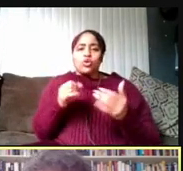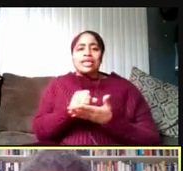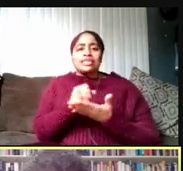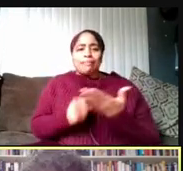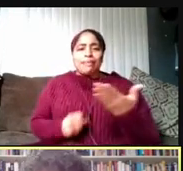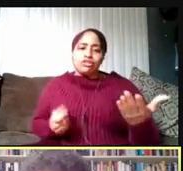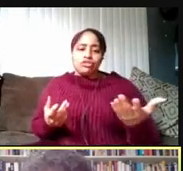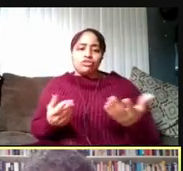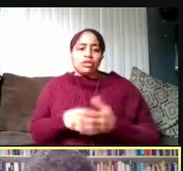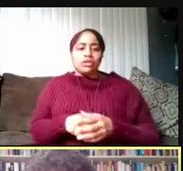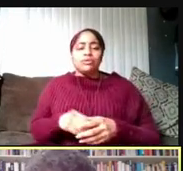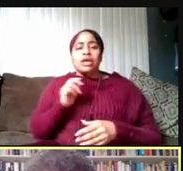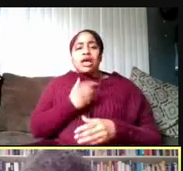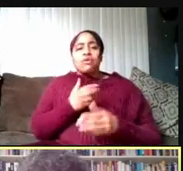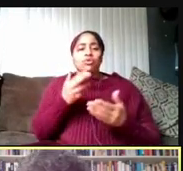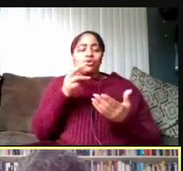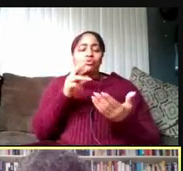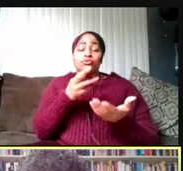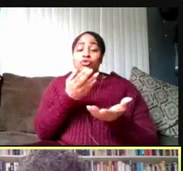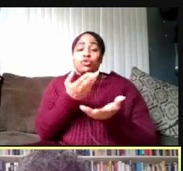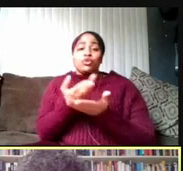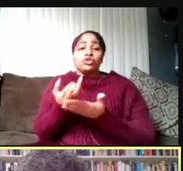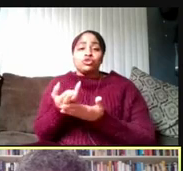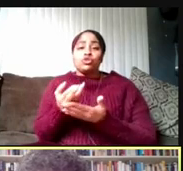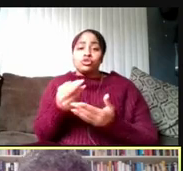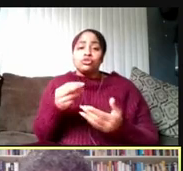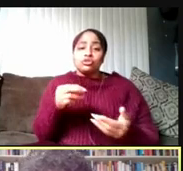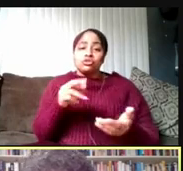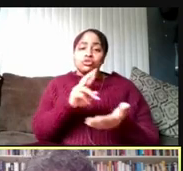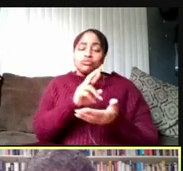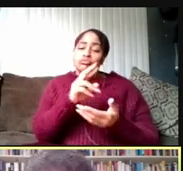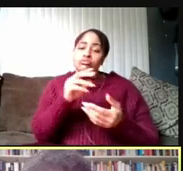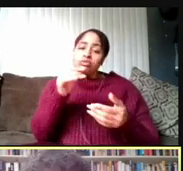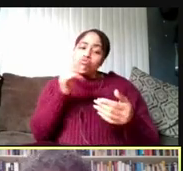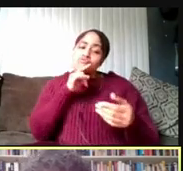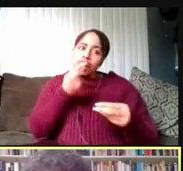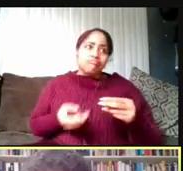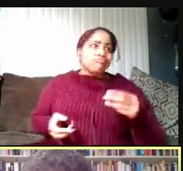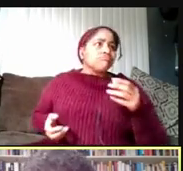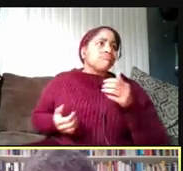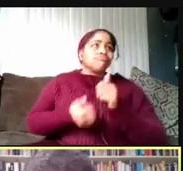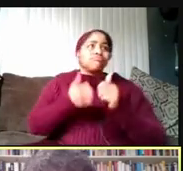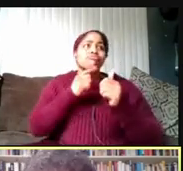Our research enterprise has been ramping up gradually as you know, and as of April 1st,